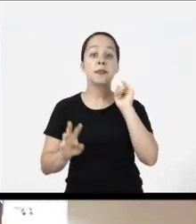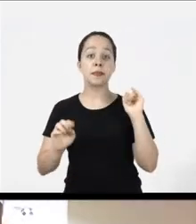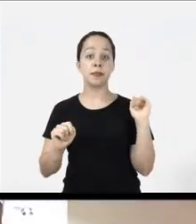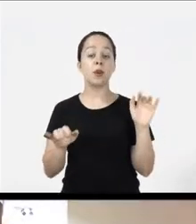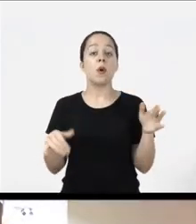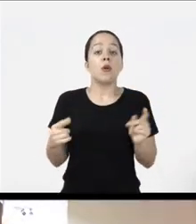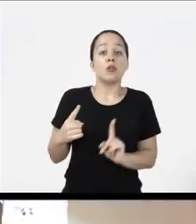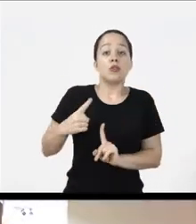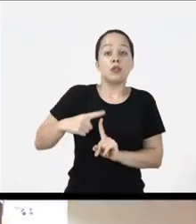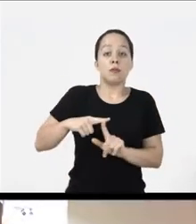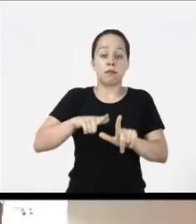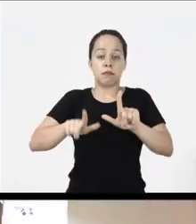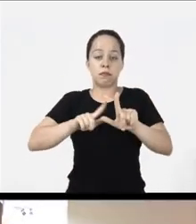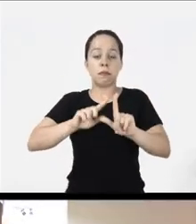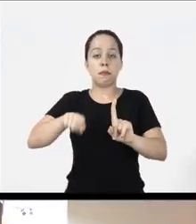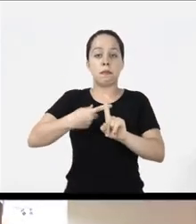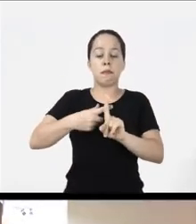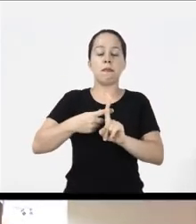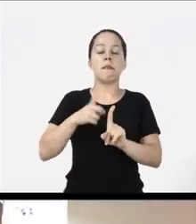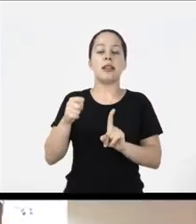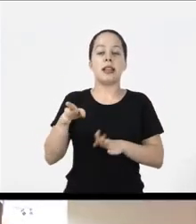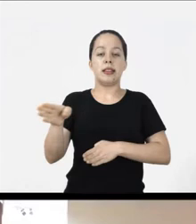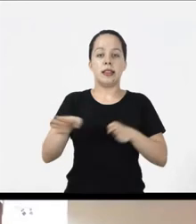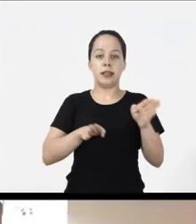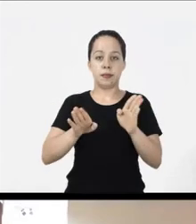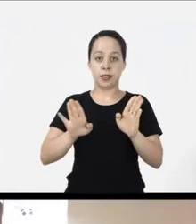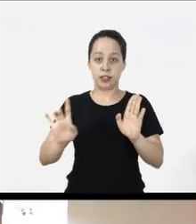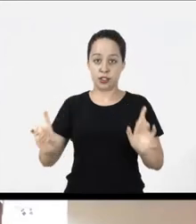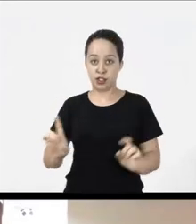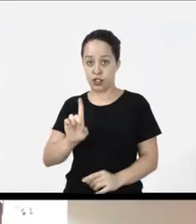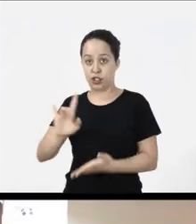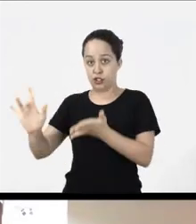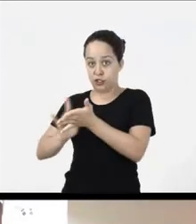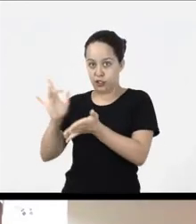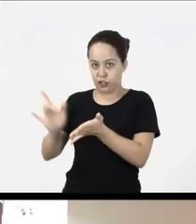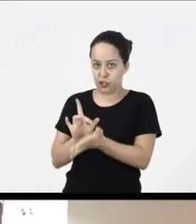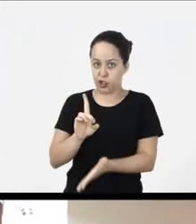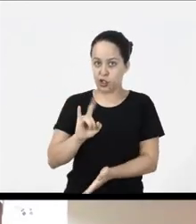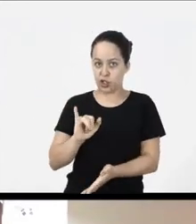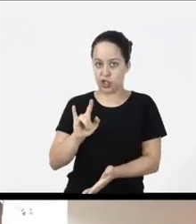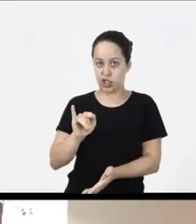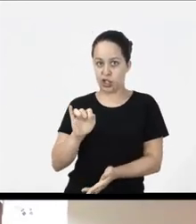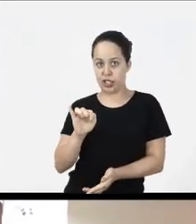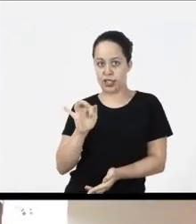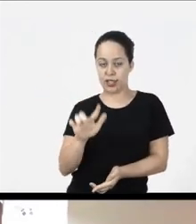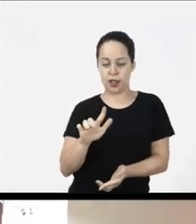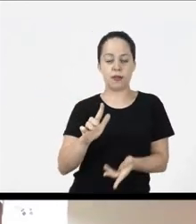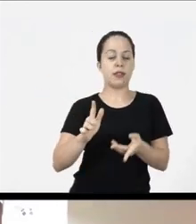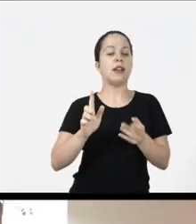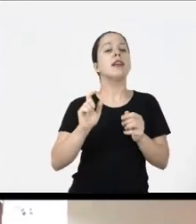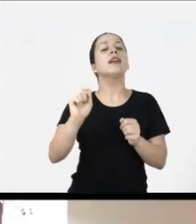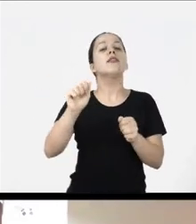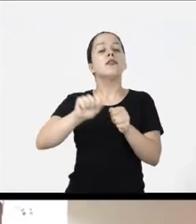example on the type of bridges and digital accessibility, all of this was done by the accessibility technological